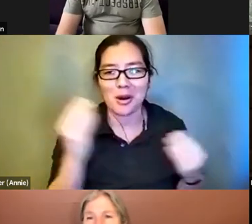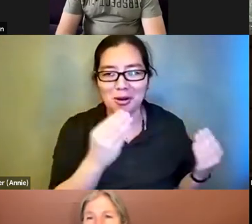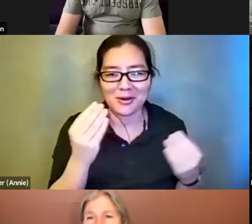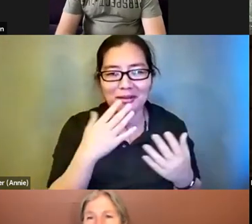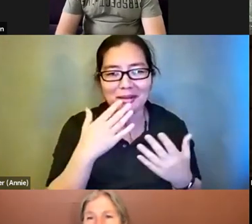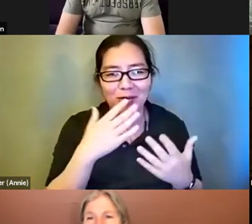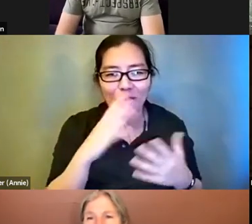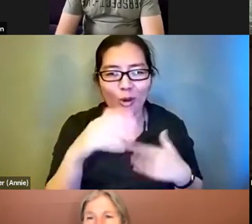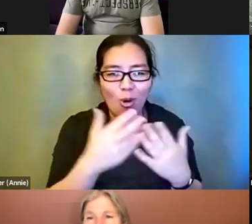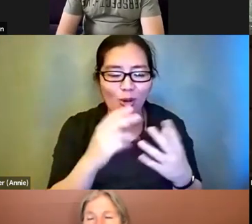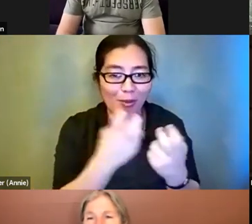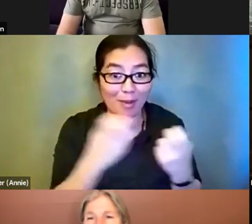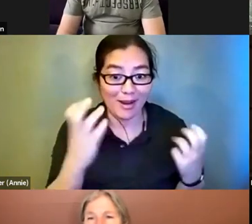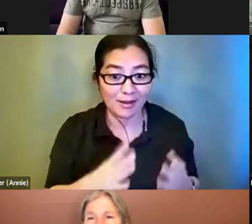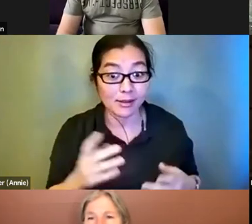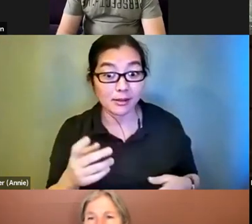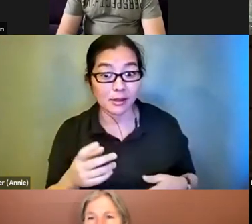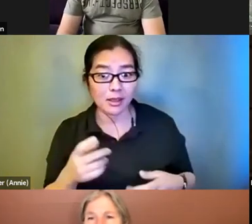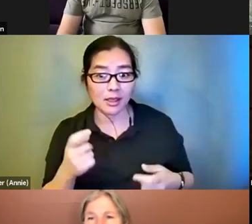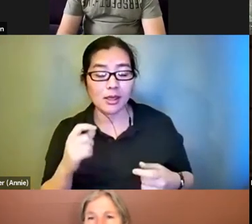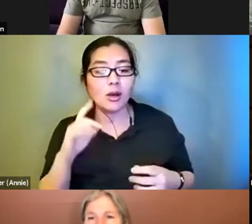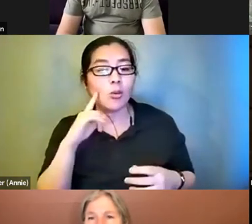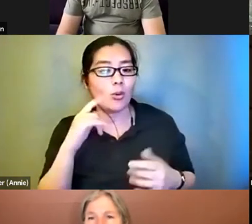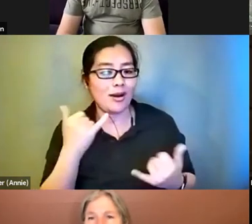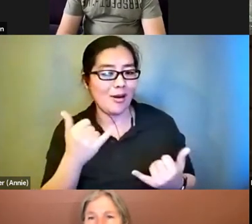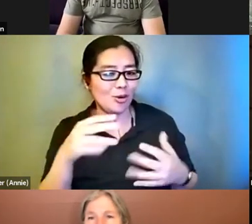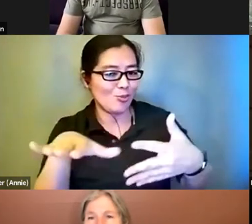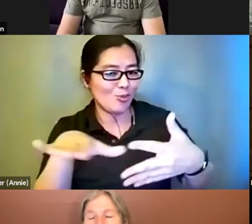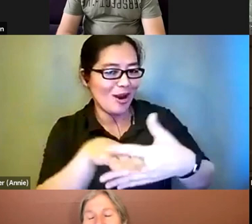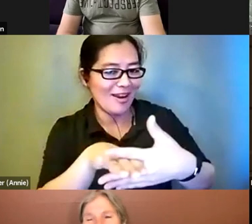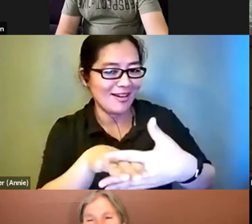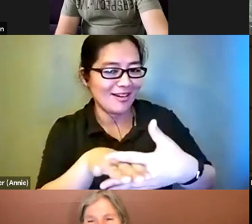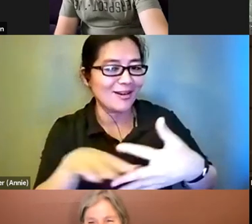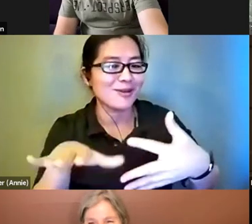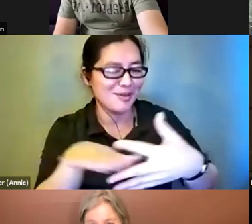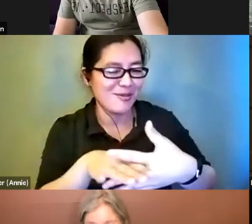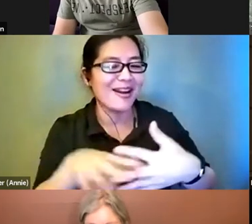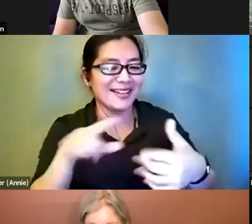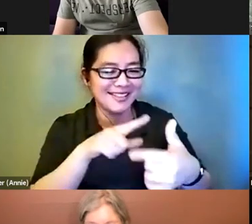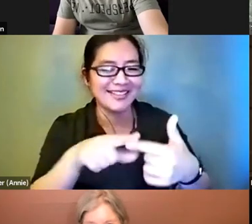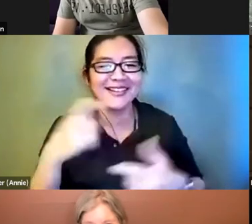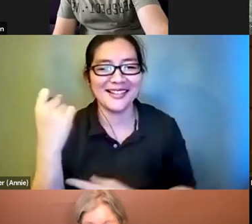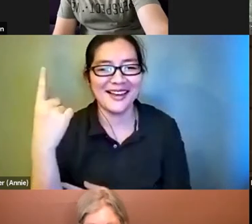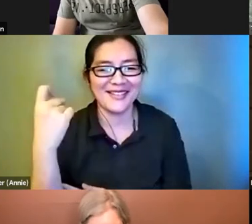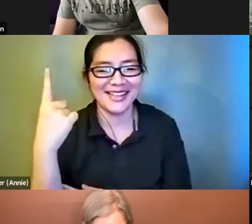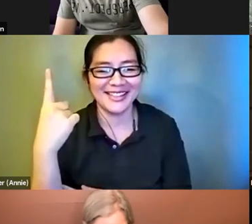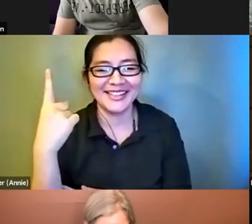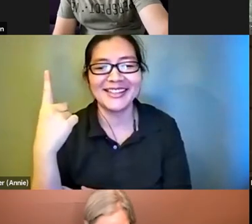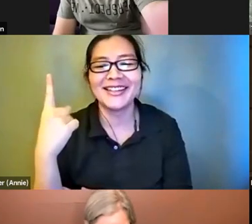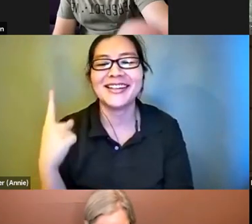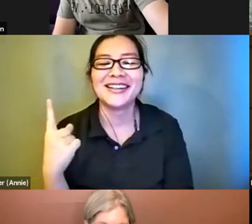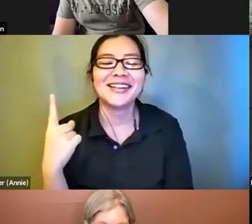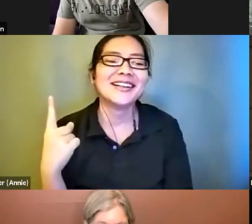our panelists. We are now going to have a brief break until 11:00 a.m. you can just walk